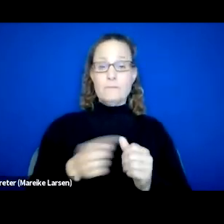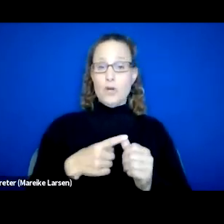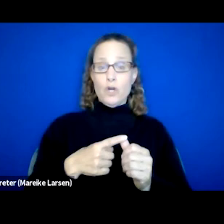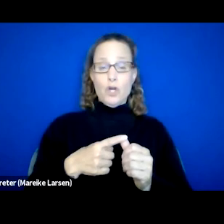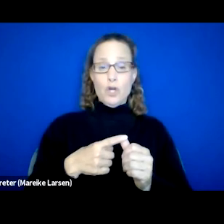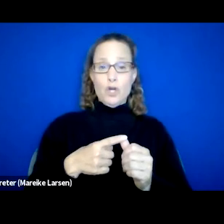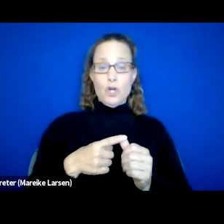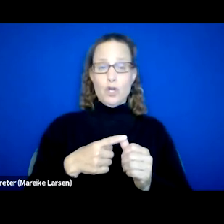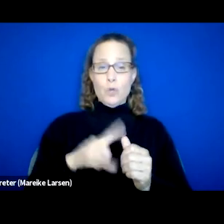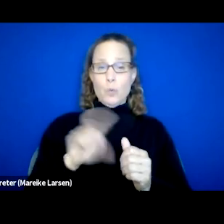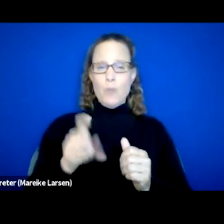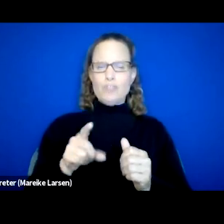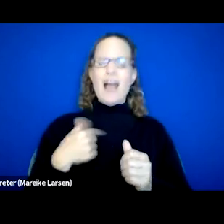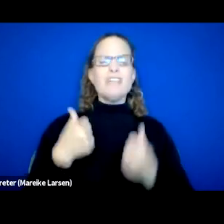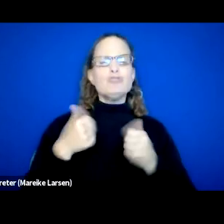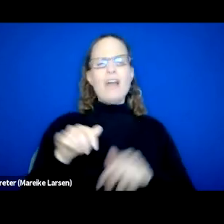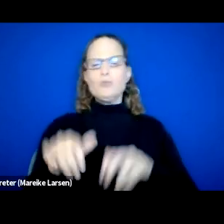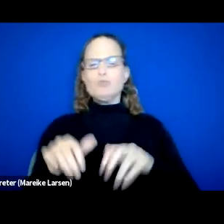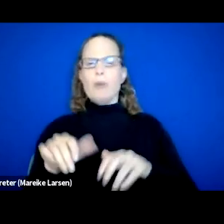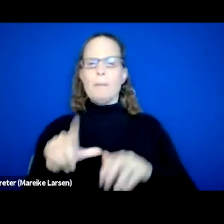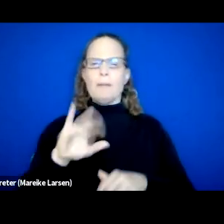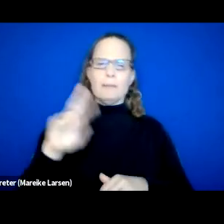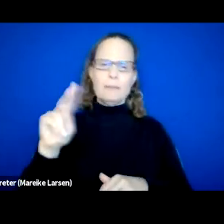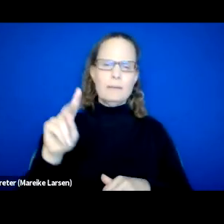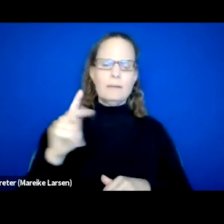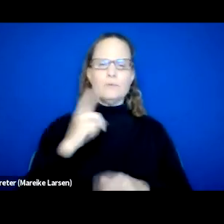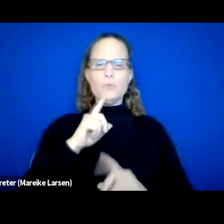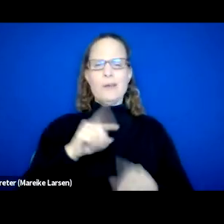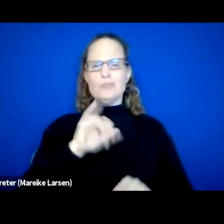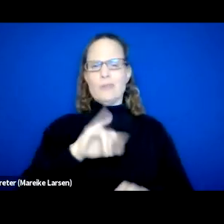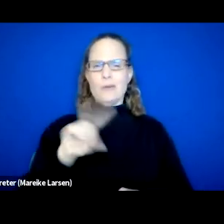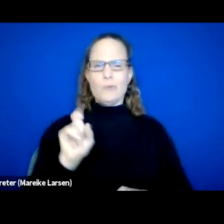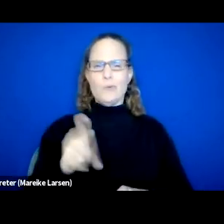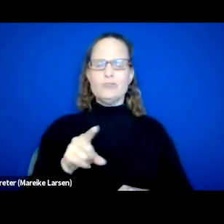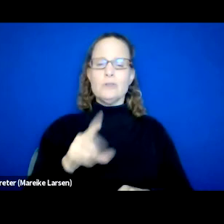was trying to put a link into this question. So talked about these programs are great.